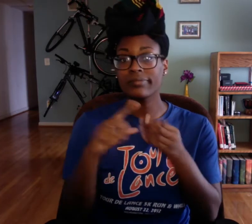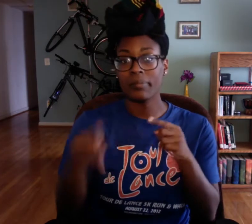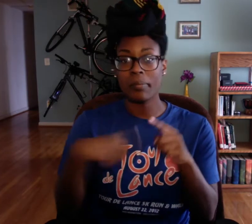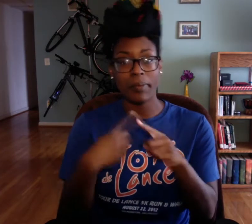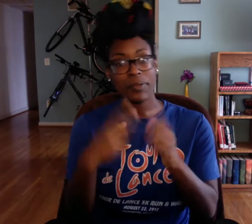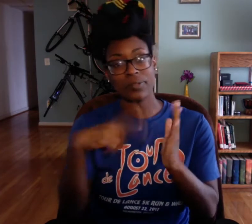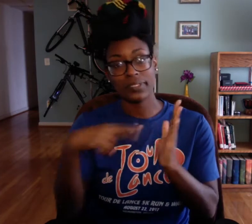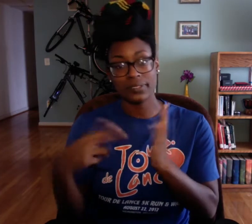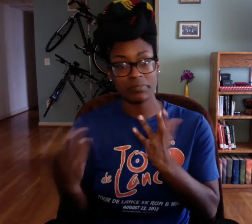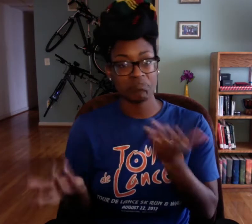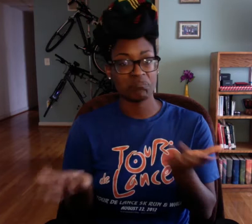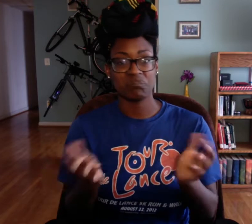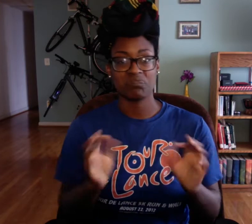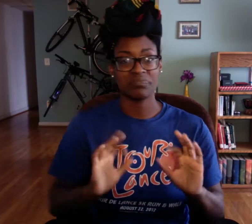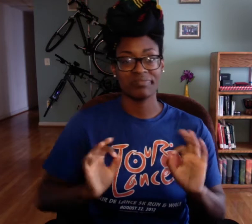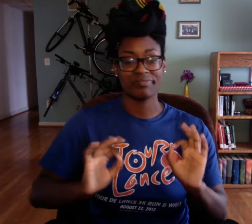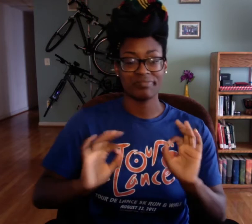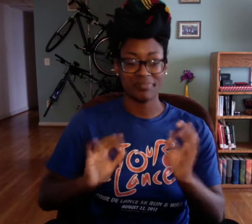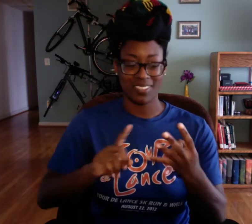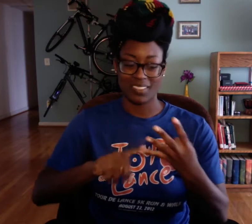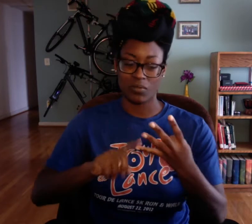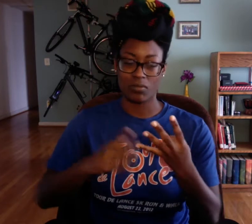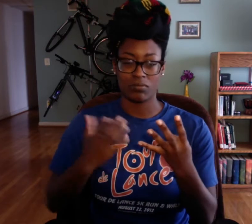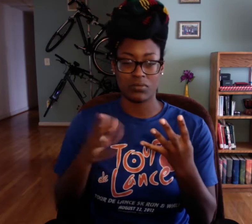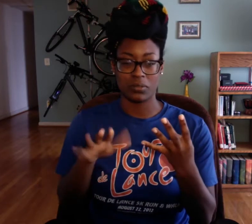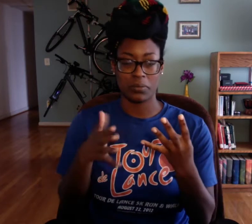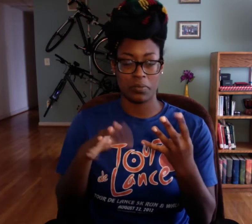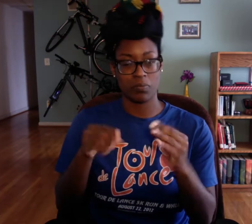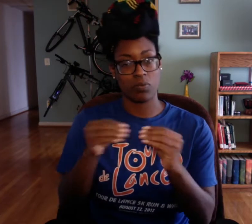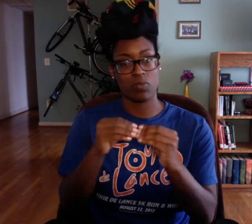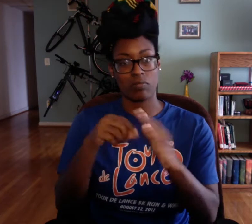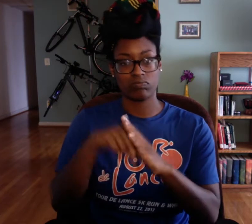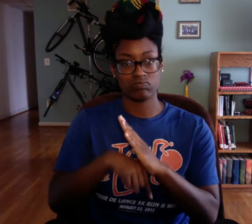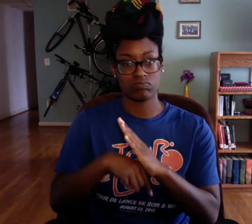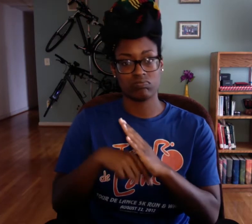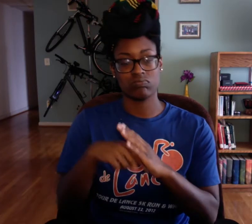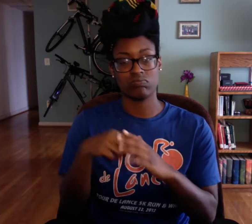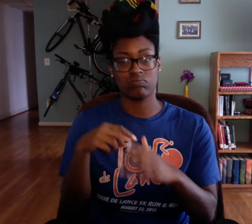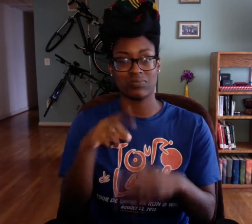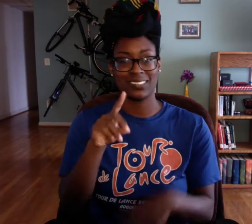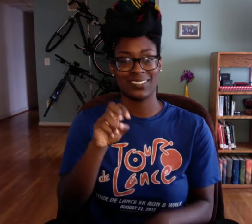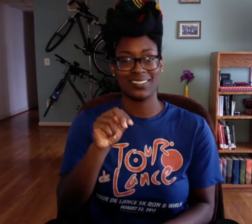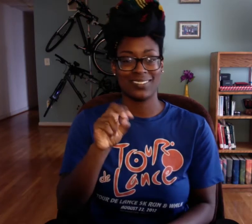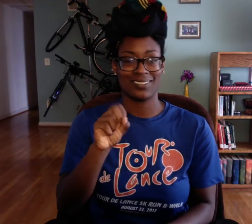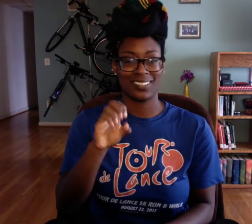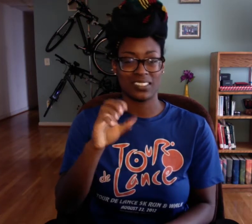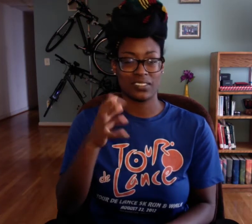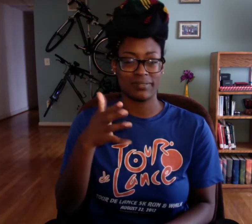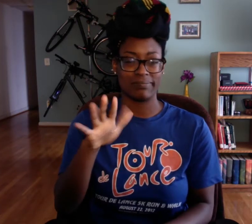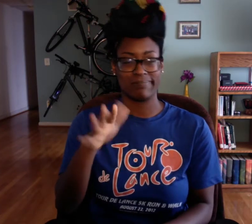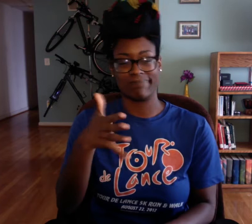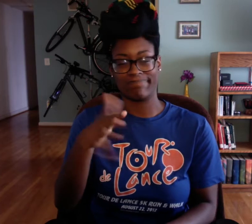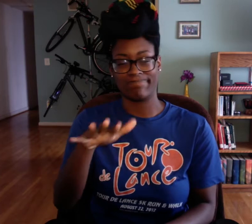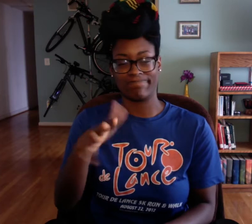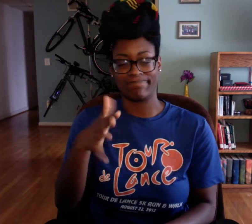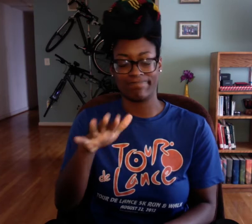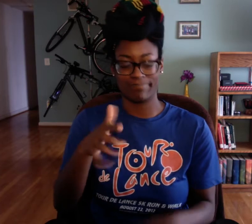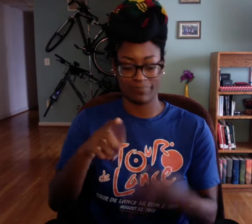And we had an in-class discussion about the, what the book discussed.